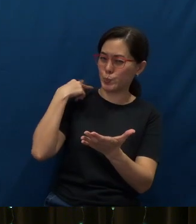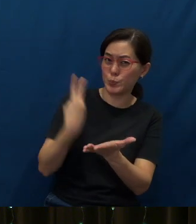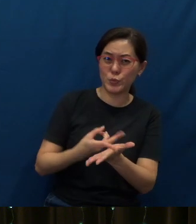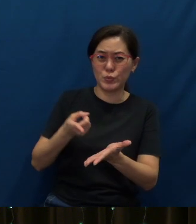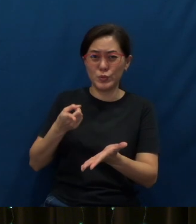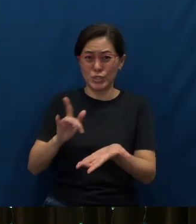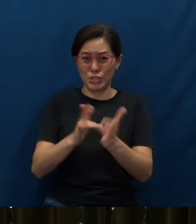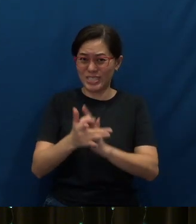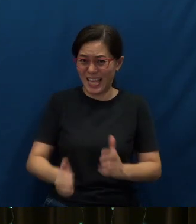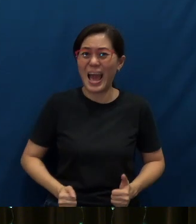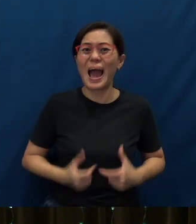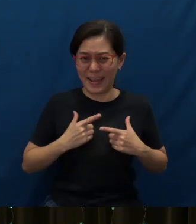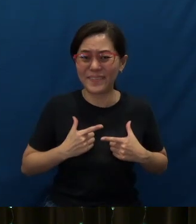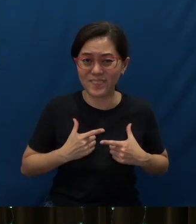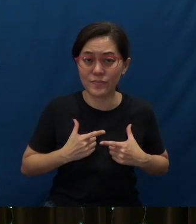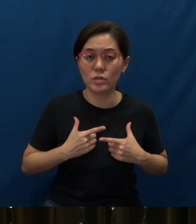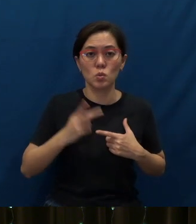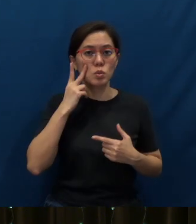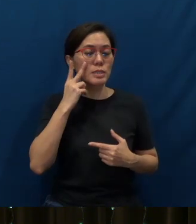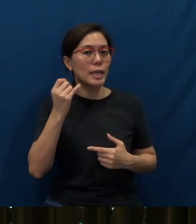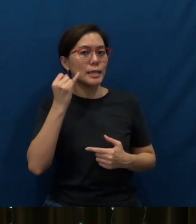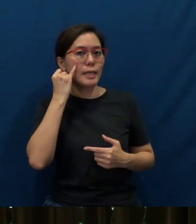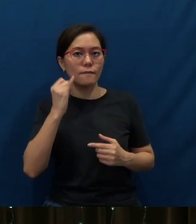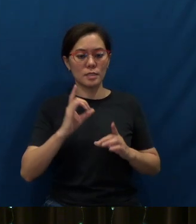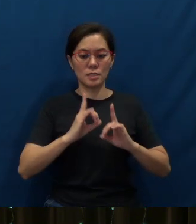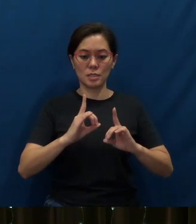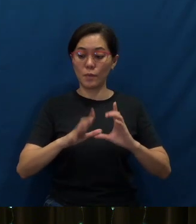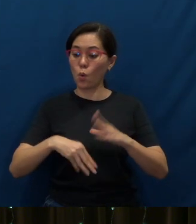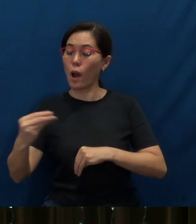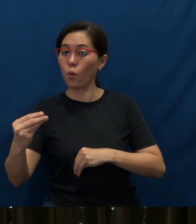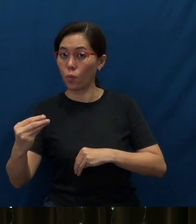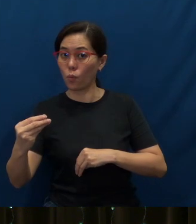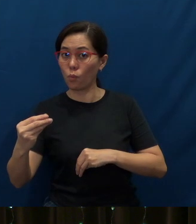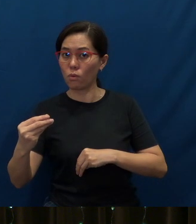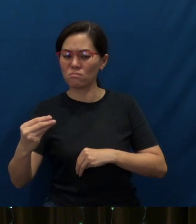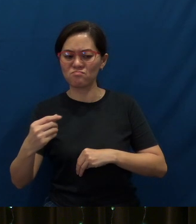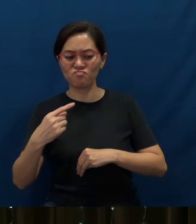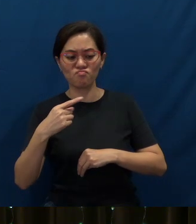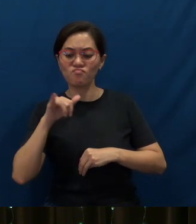You see, if the disciples were to go out and proclaim this gospel message